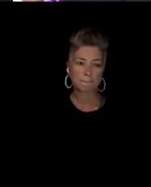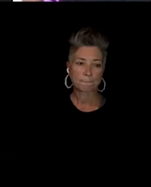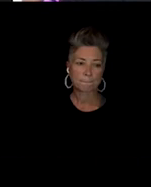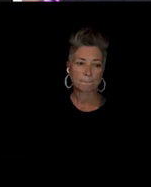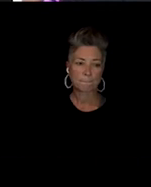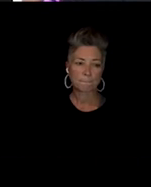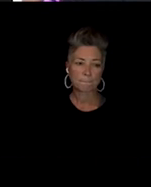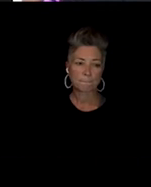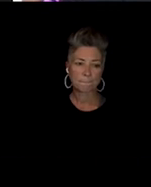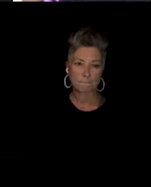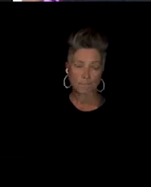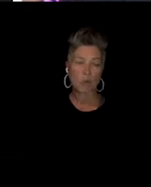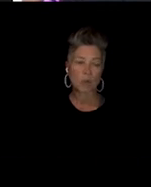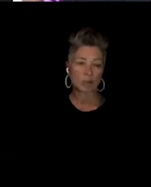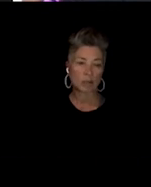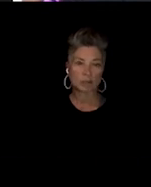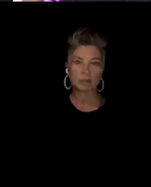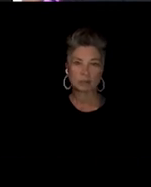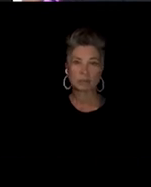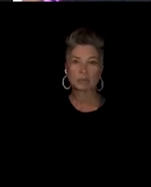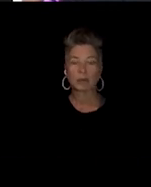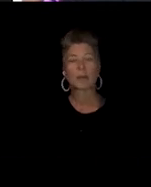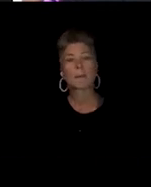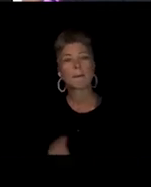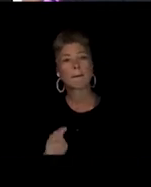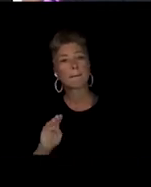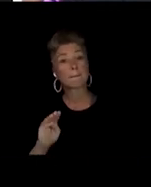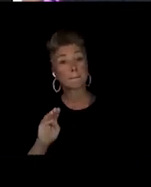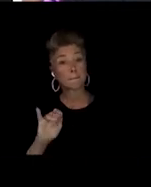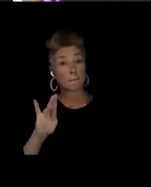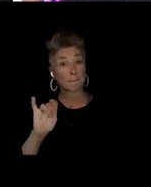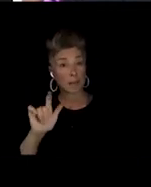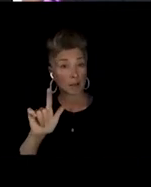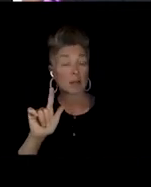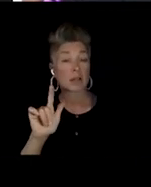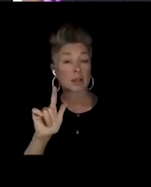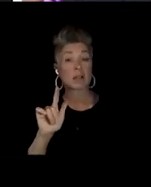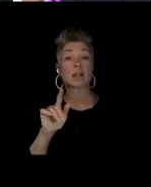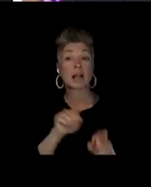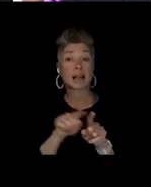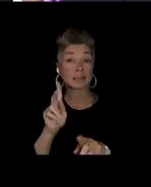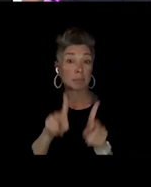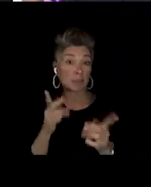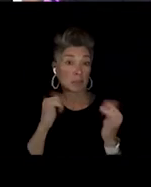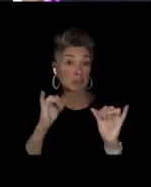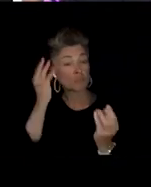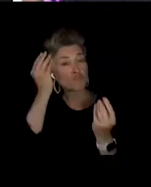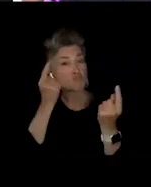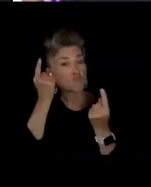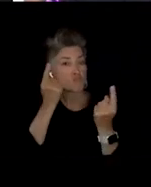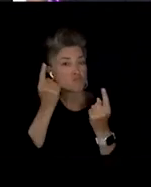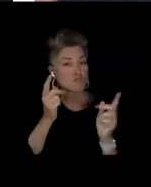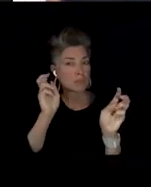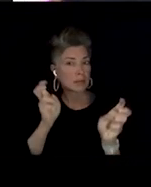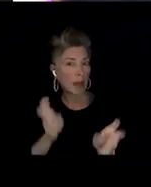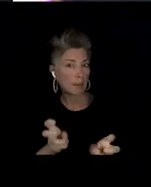So as, as people are still thinking of conversational topics, I had another question around I think that, you know,